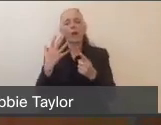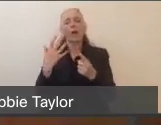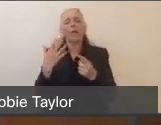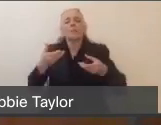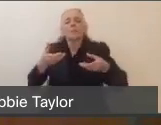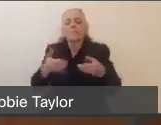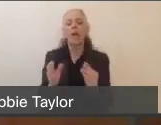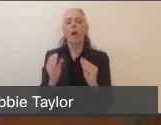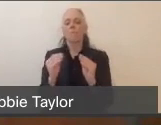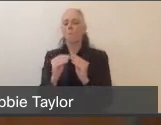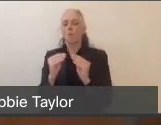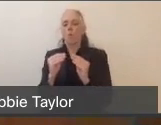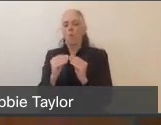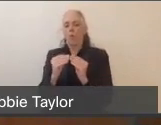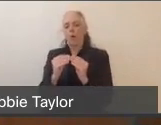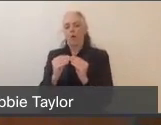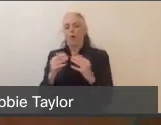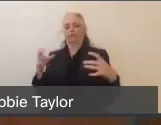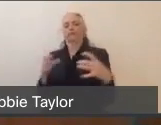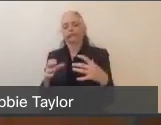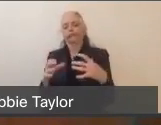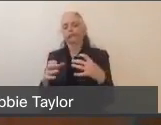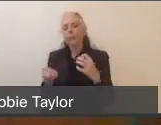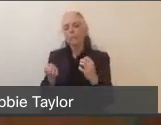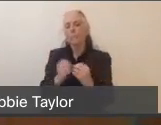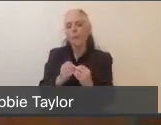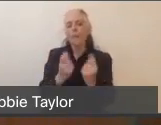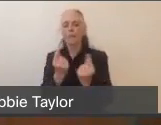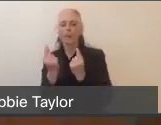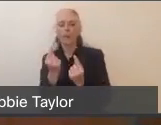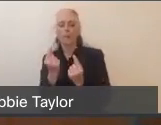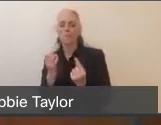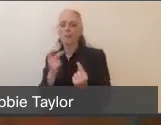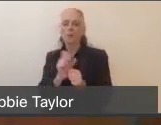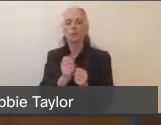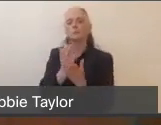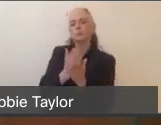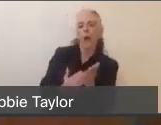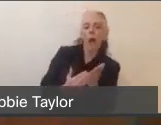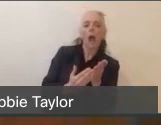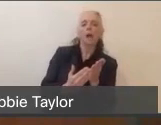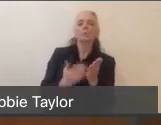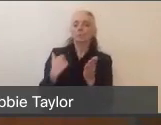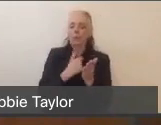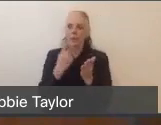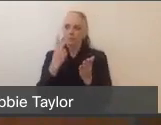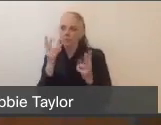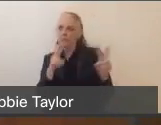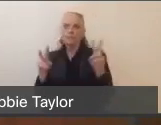to look to our public health officials, hopefully in sync with the rest of the region, because so much of our lives